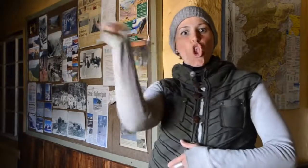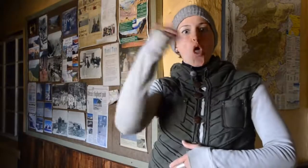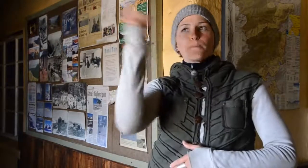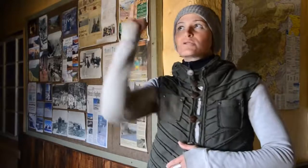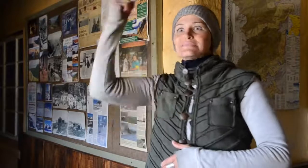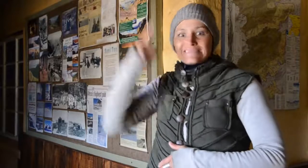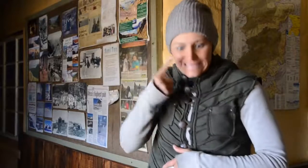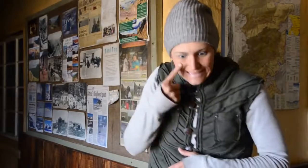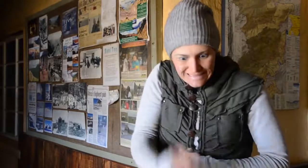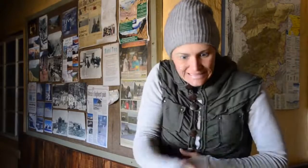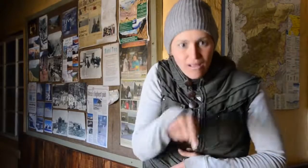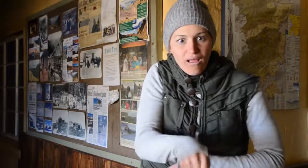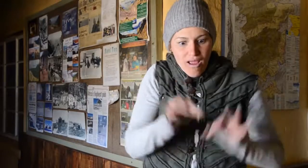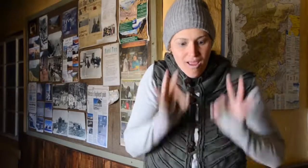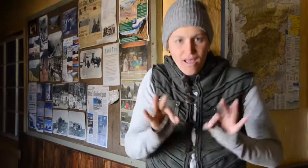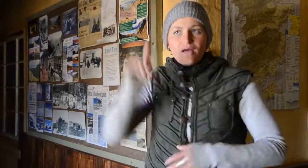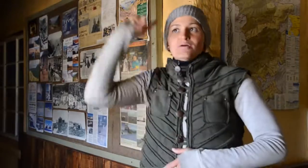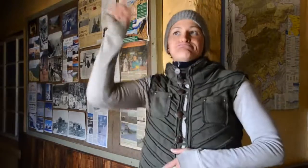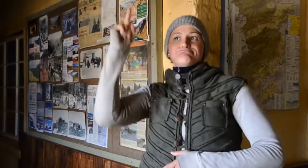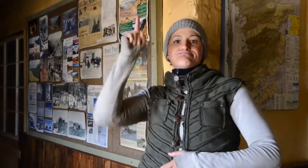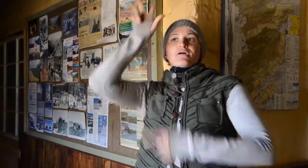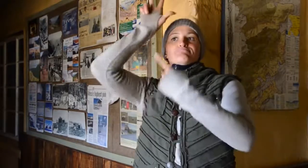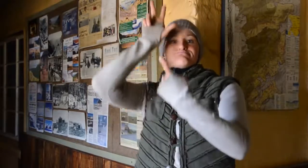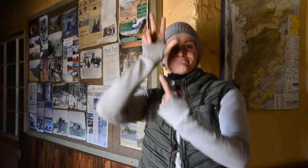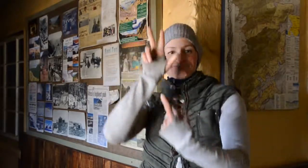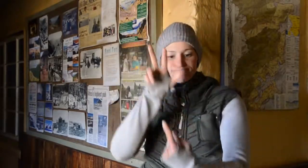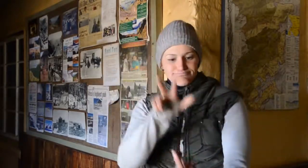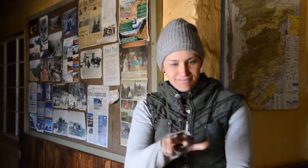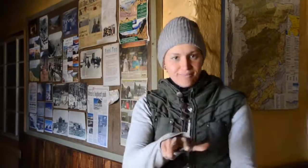the helicopter where to land and transport the